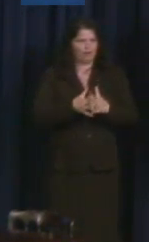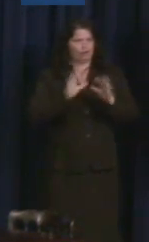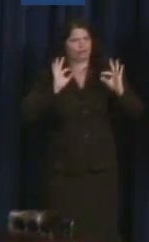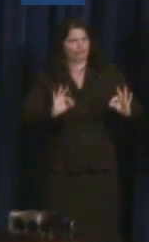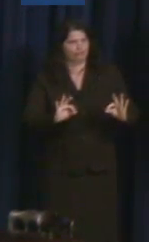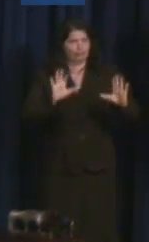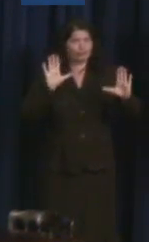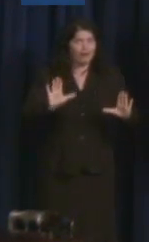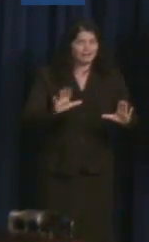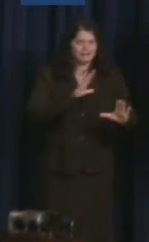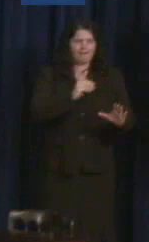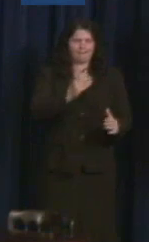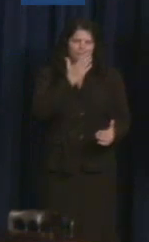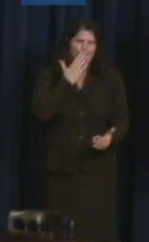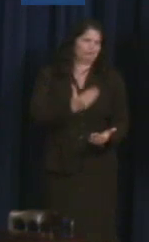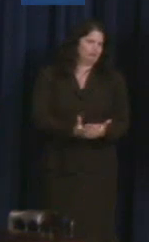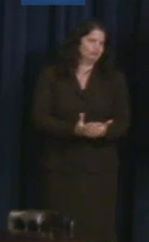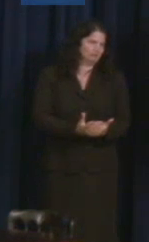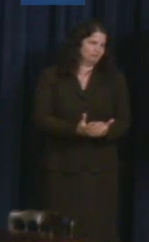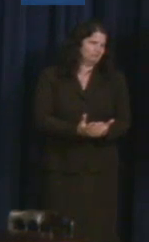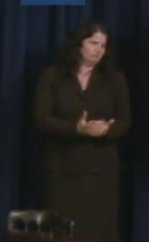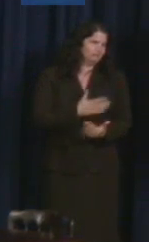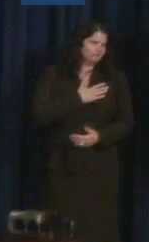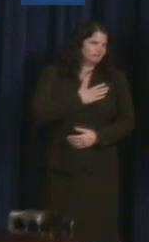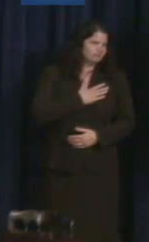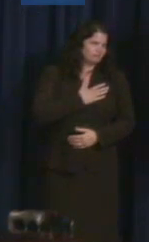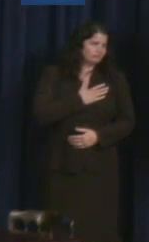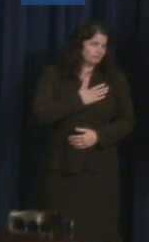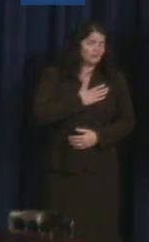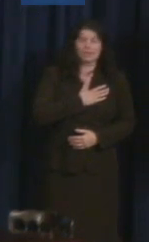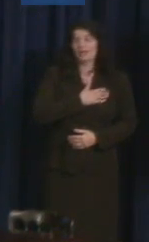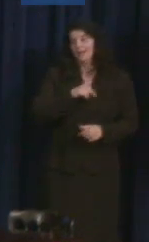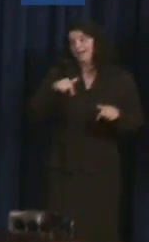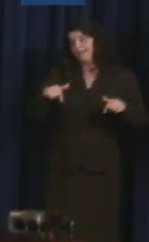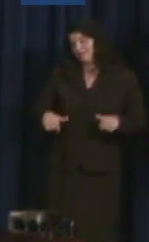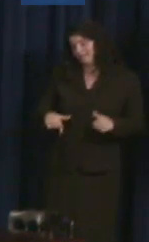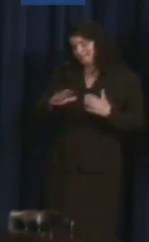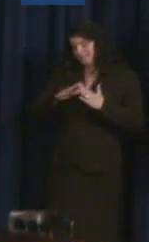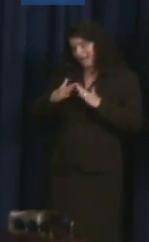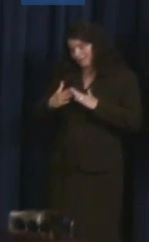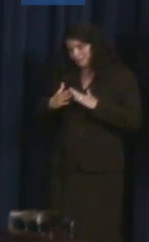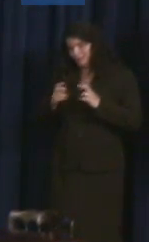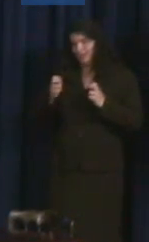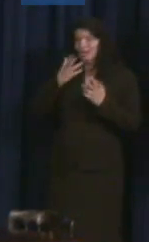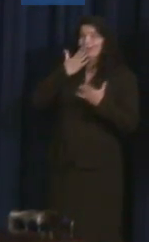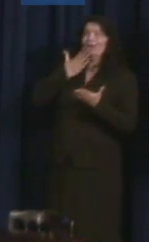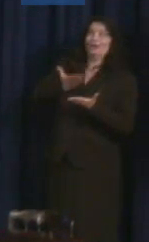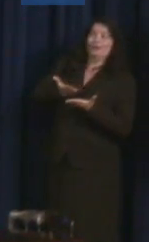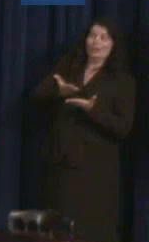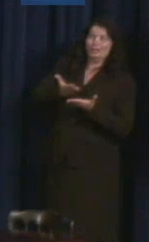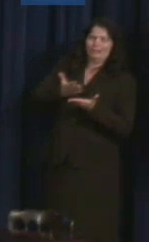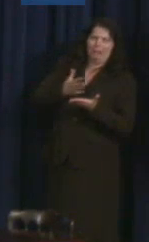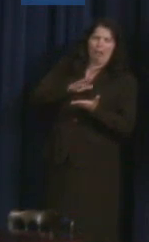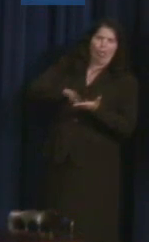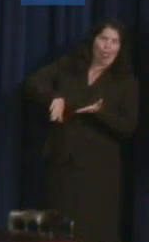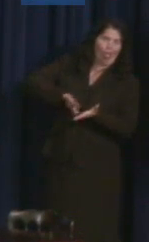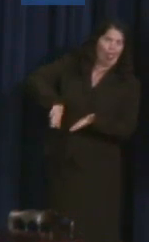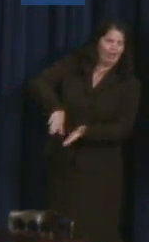And those are all important. And sometimes in this town the decent and good gets left by the side, which is why we're so glad to have